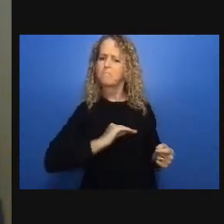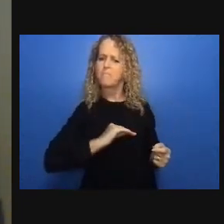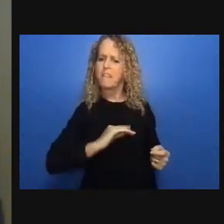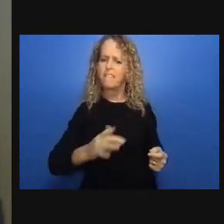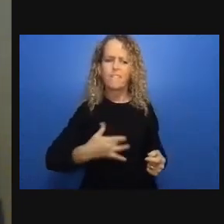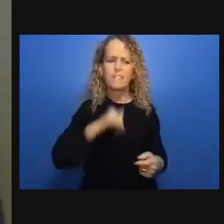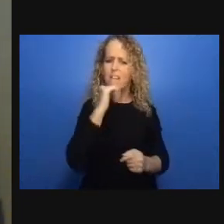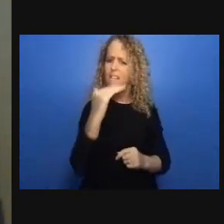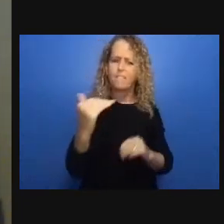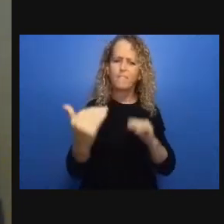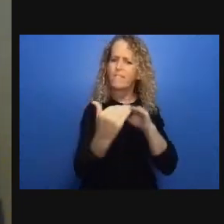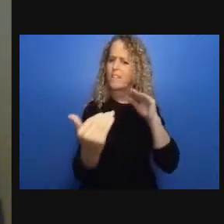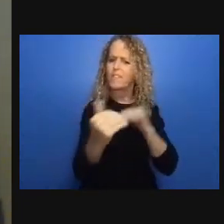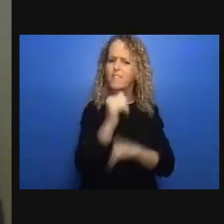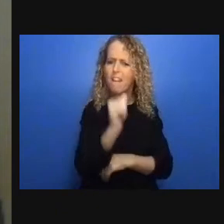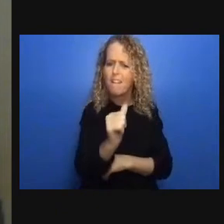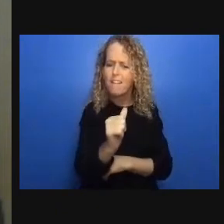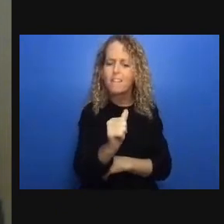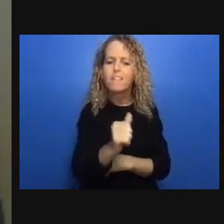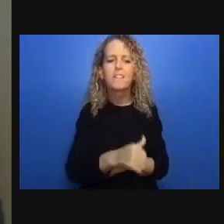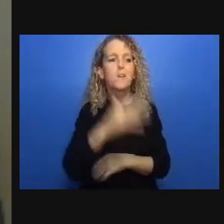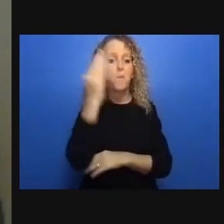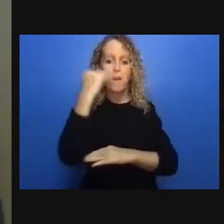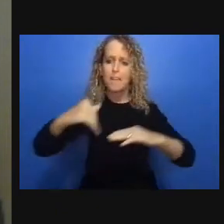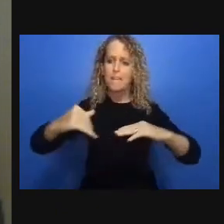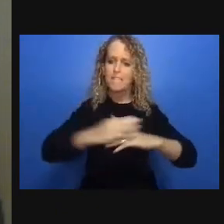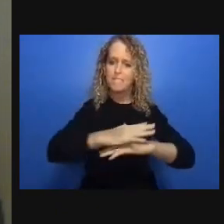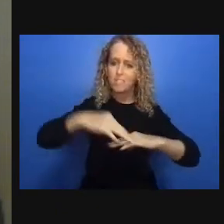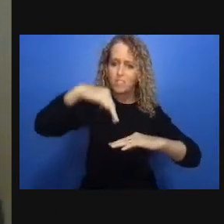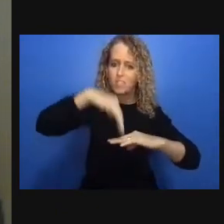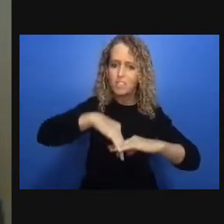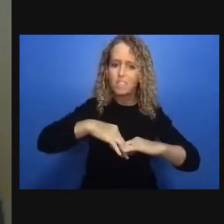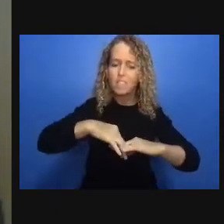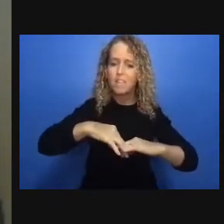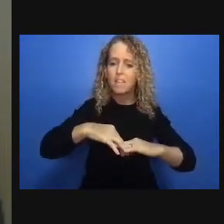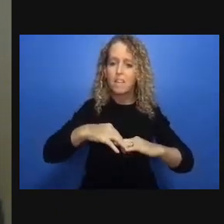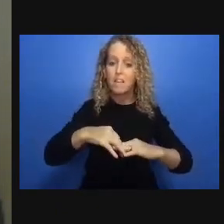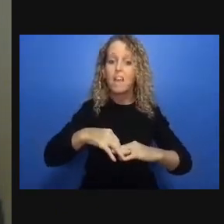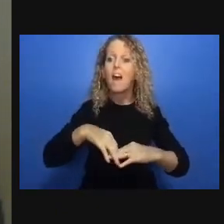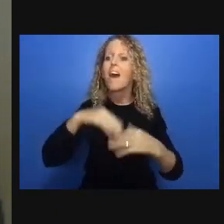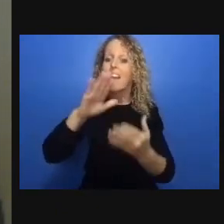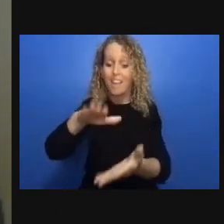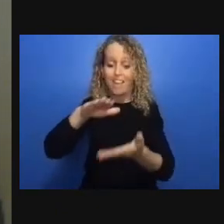alphabet and questions like who's alphabet and whose social justice these are questions that